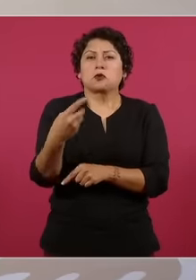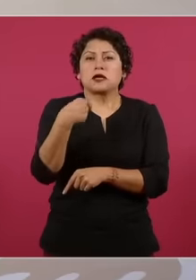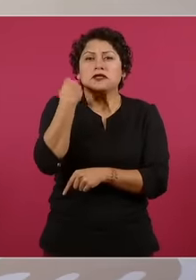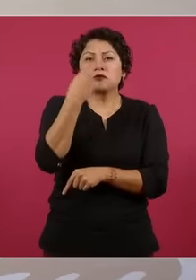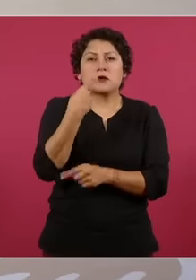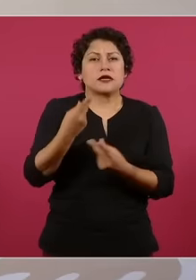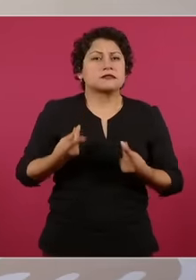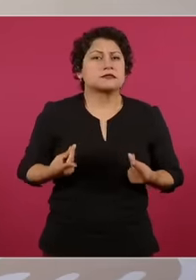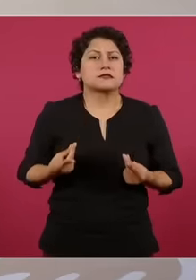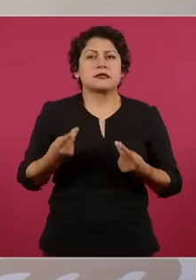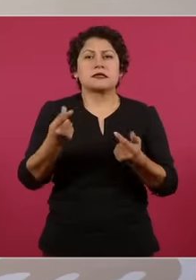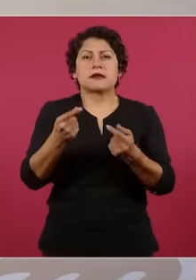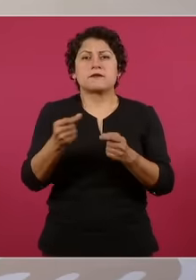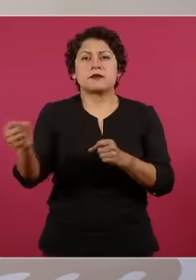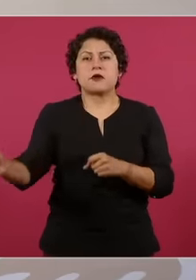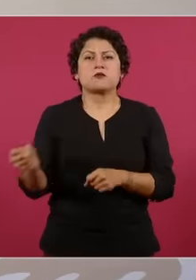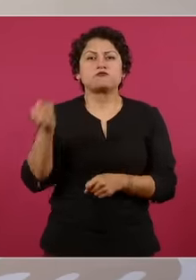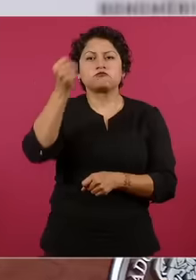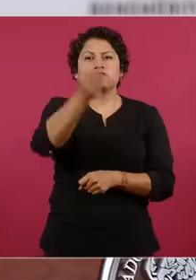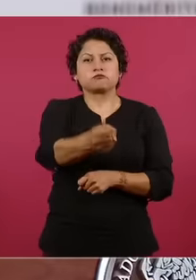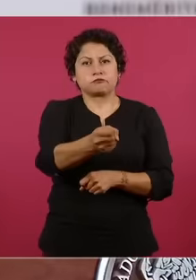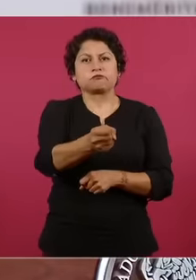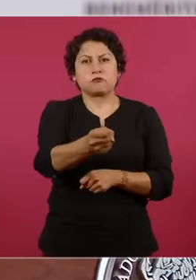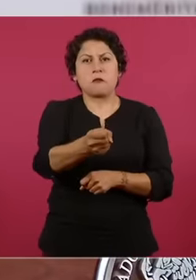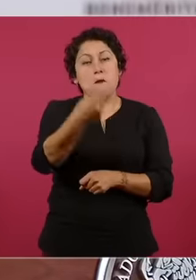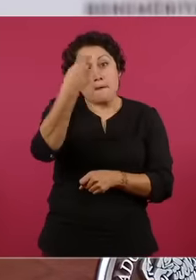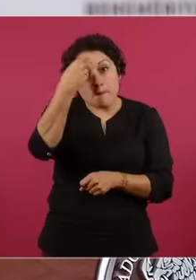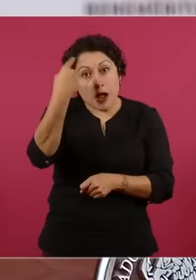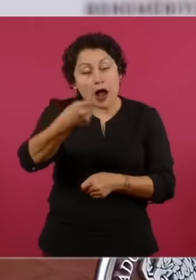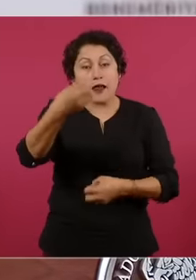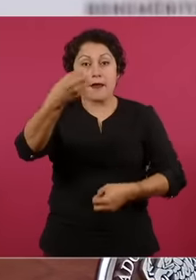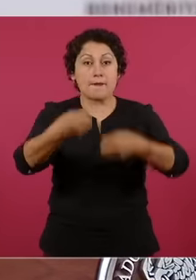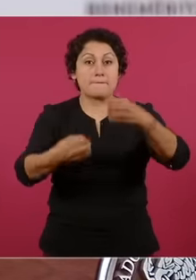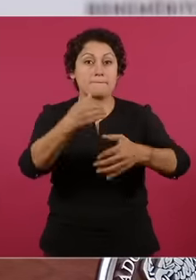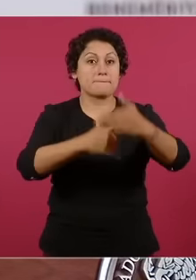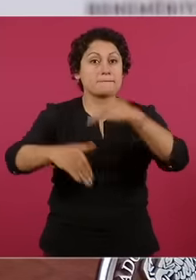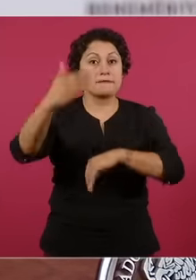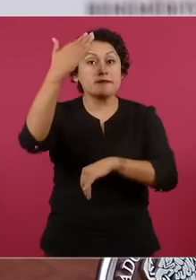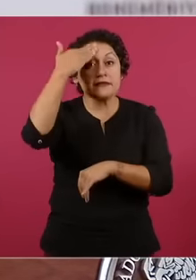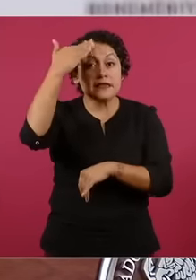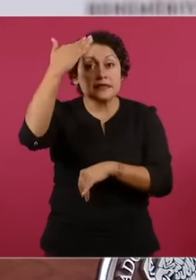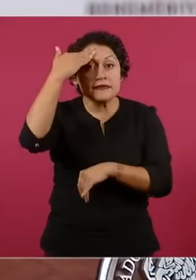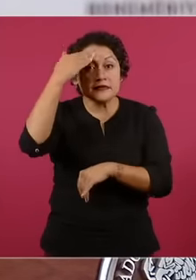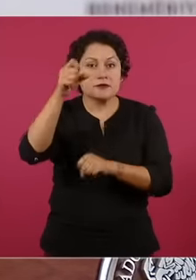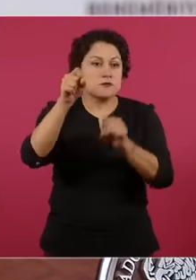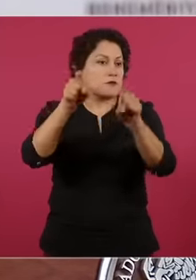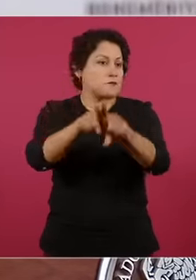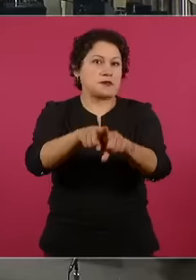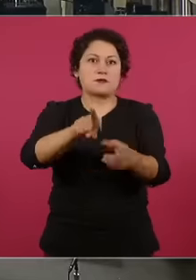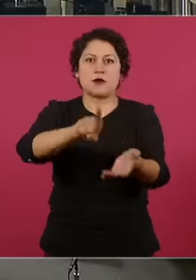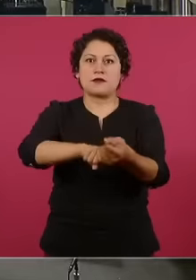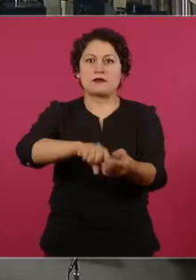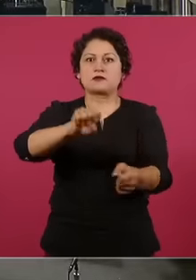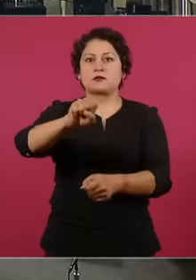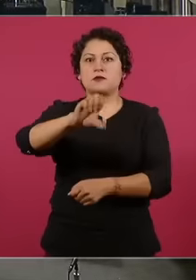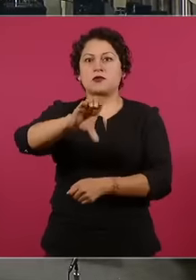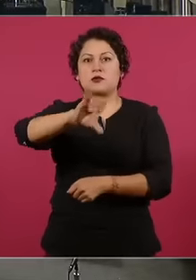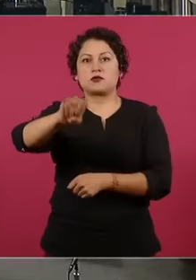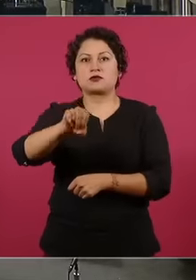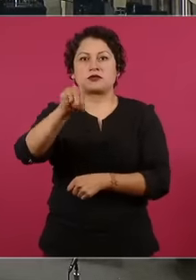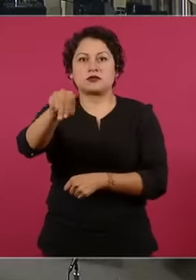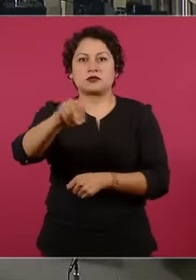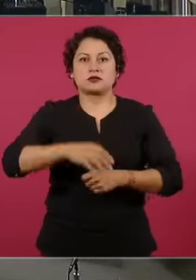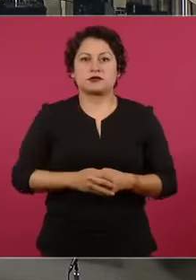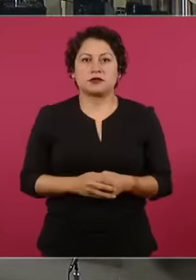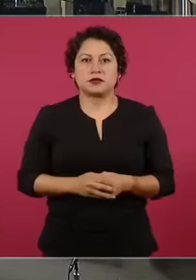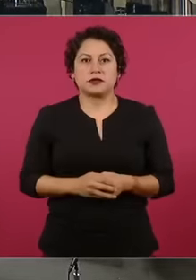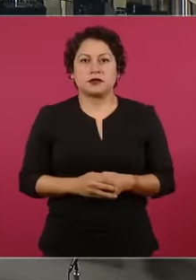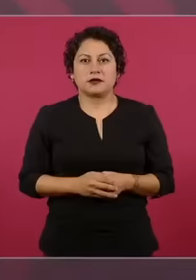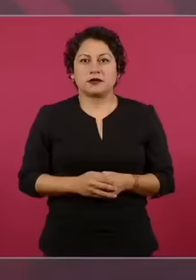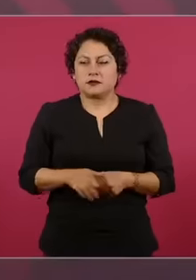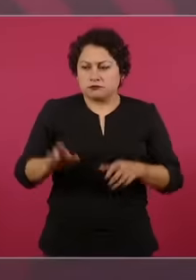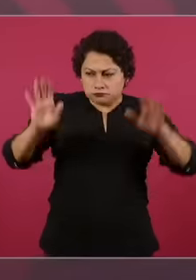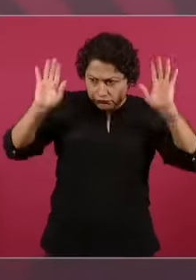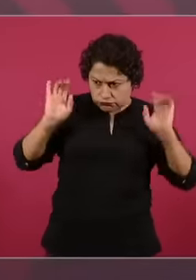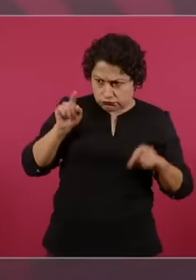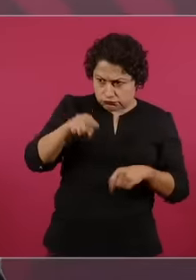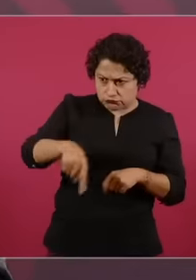court, you do the investigation. I mean, I already